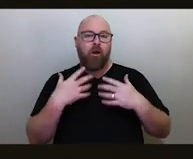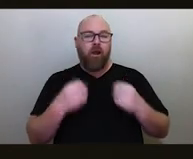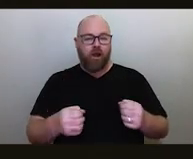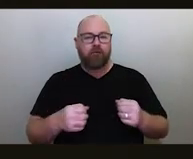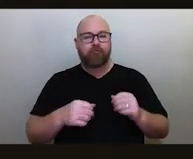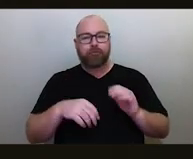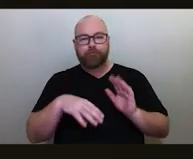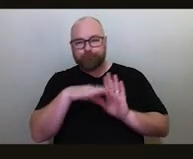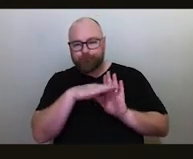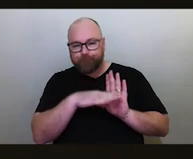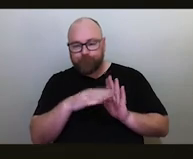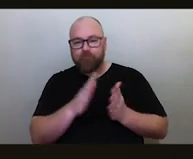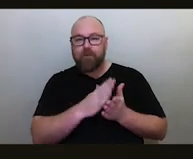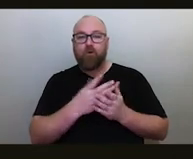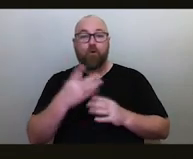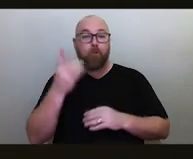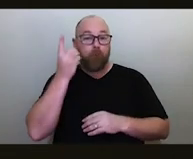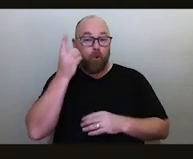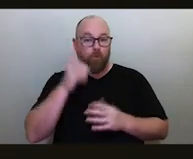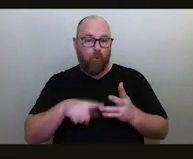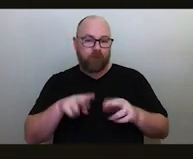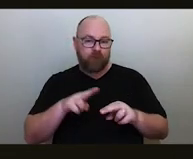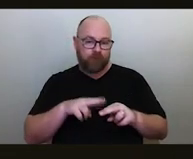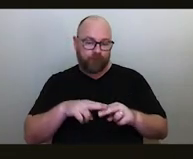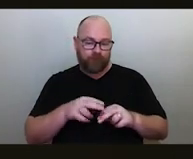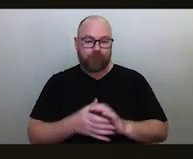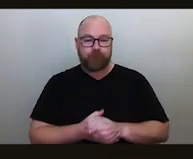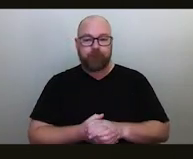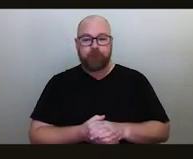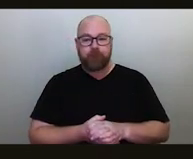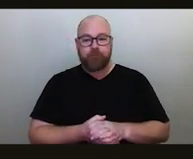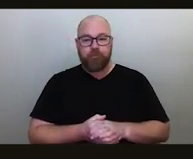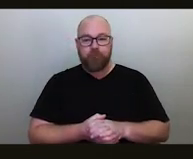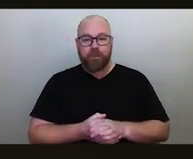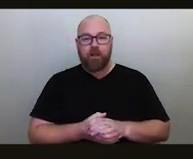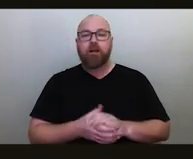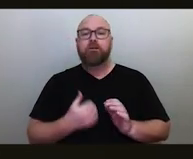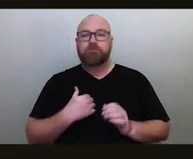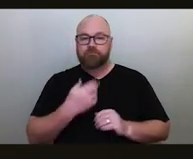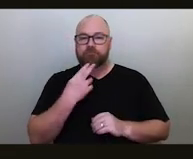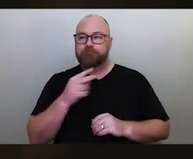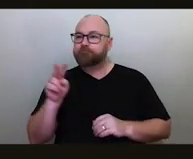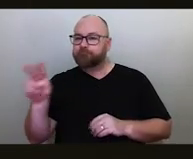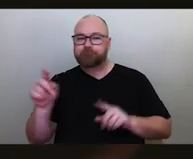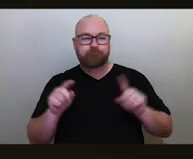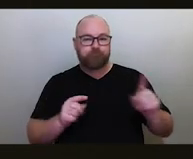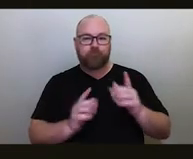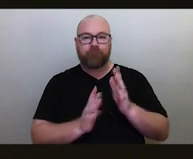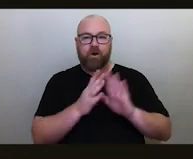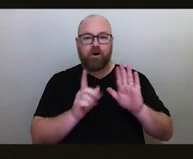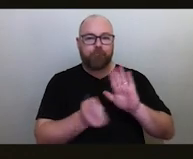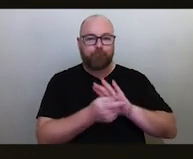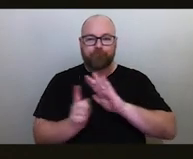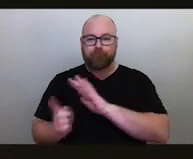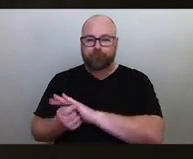Please make sure your mobile phones are switched to silent and take note of the fire exits which are the big double doors behind you,